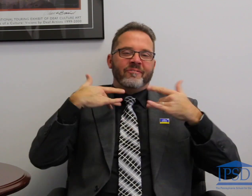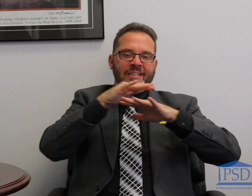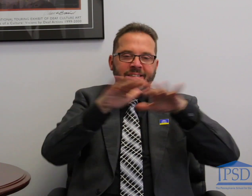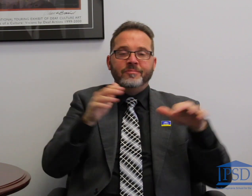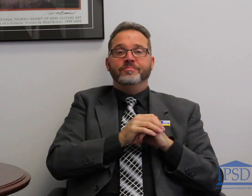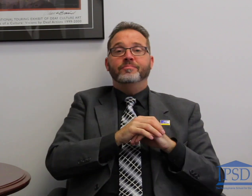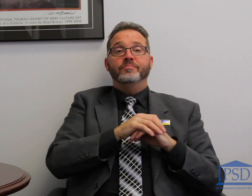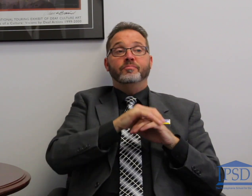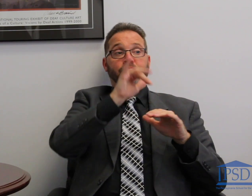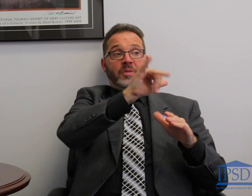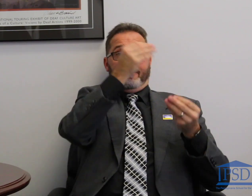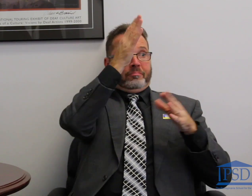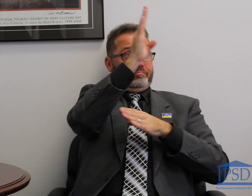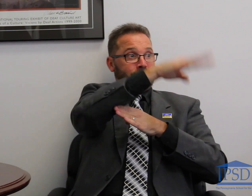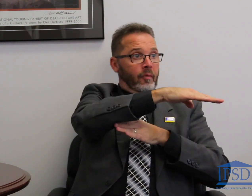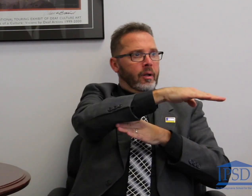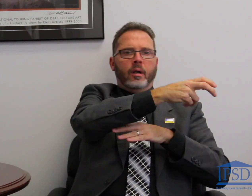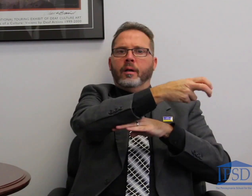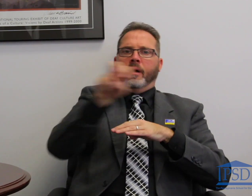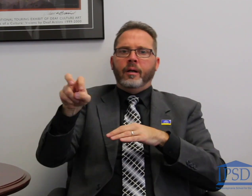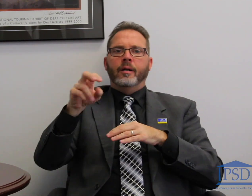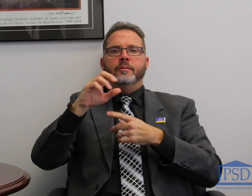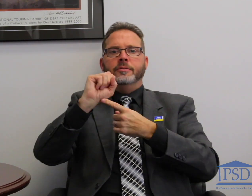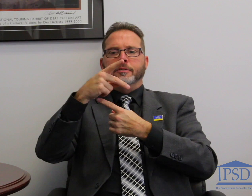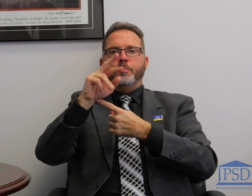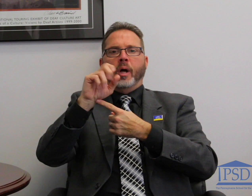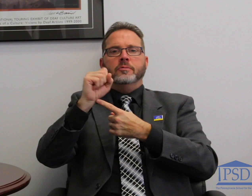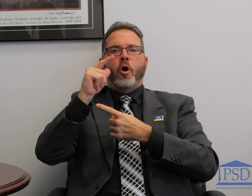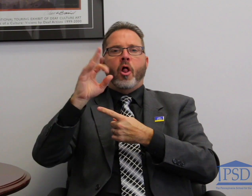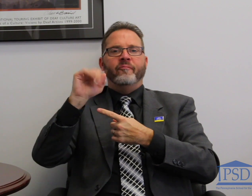people and the vendors. That same evening there was also the